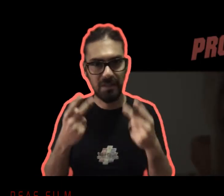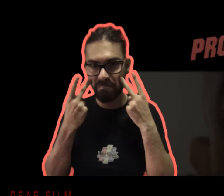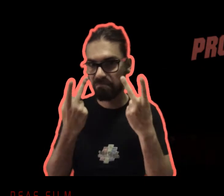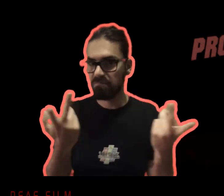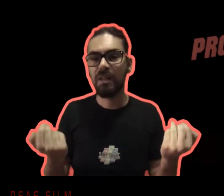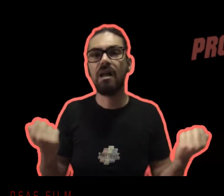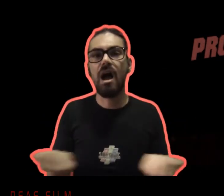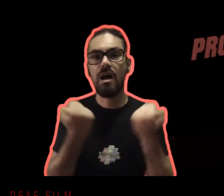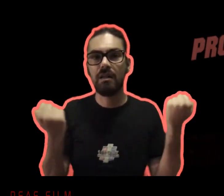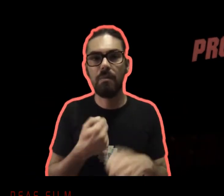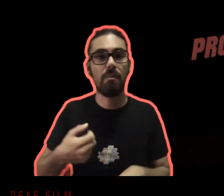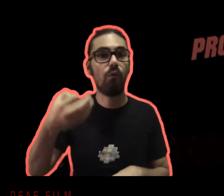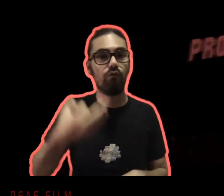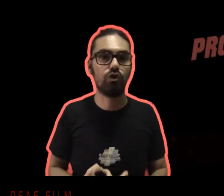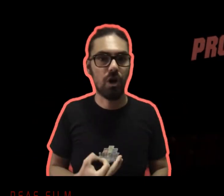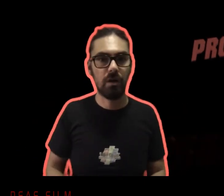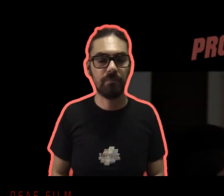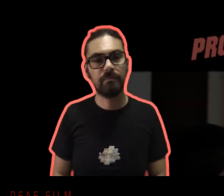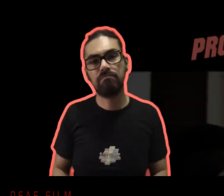THE PROFESSIONAL, we show you the official trailer.